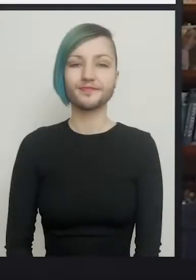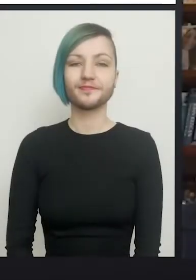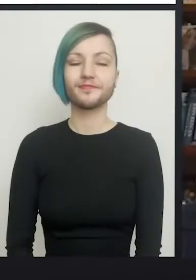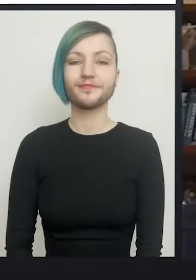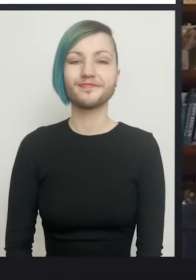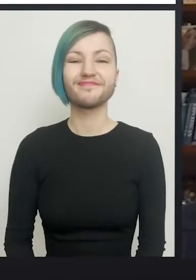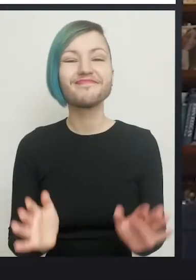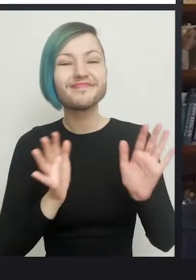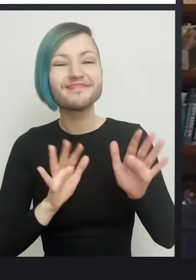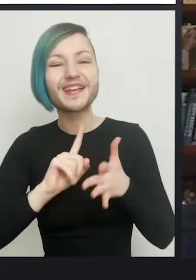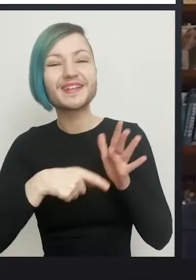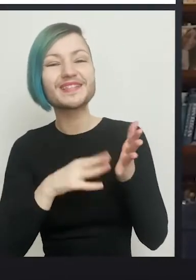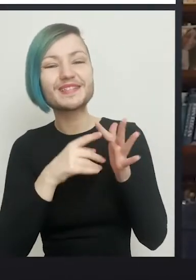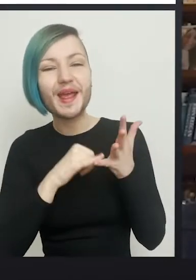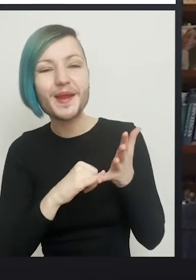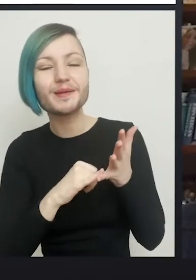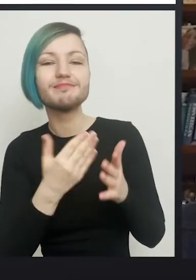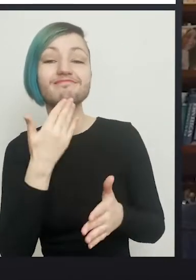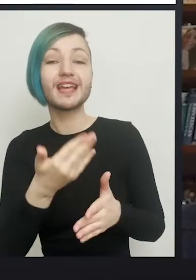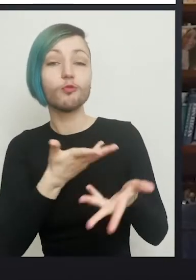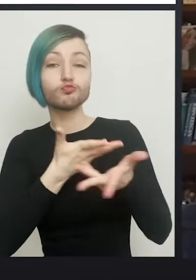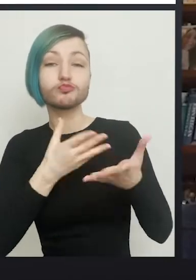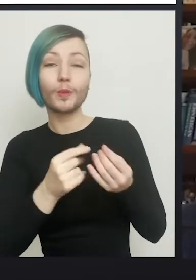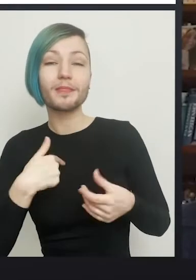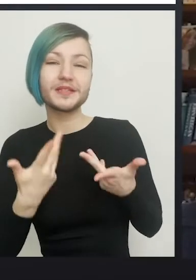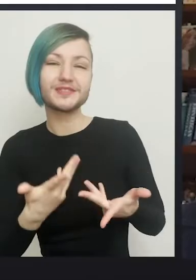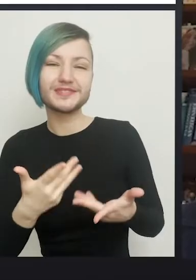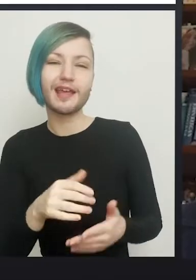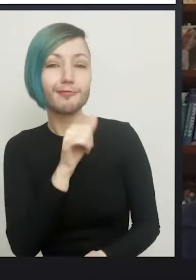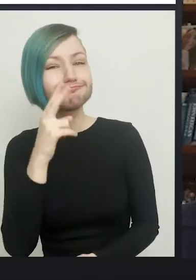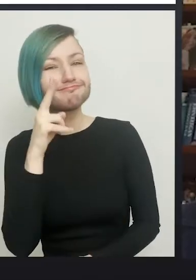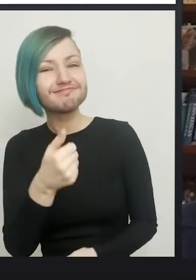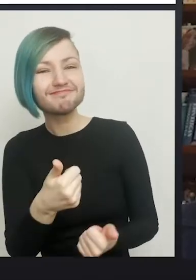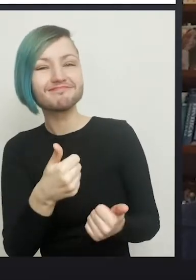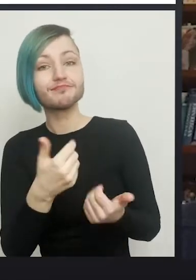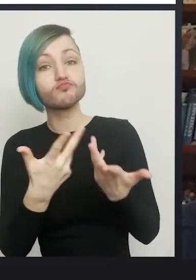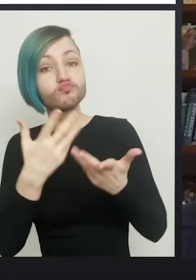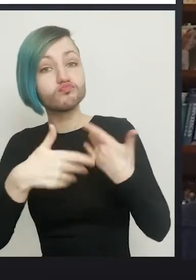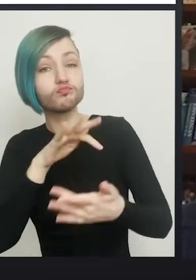Hi James, thanks for agreeing to talk to me today, it’s brilliant. Nice to see you. How is everything in London?